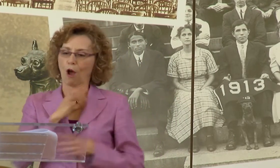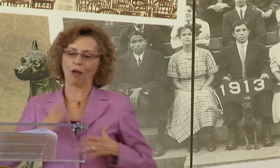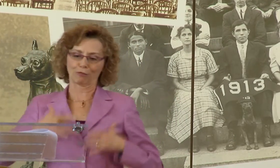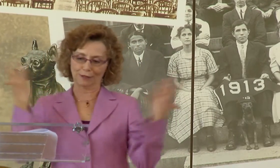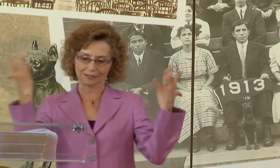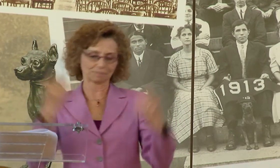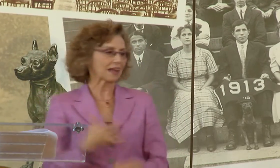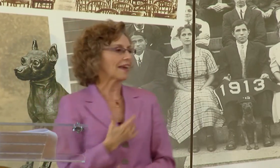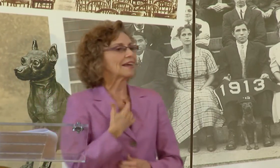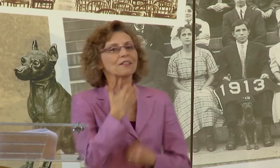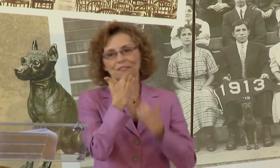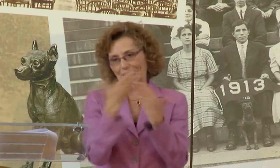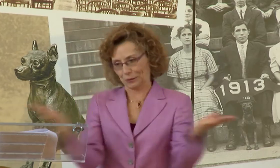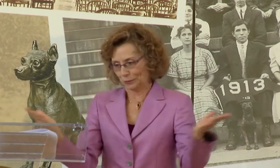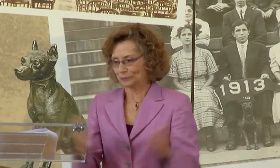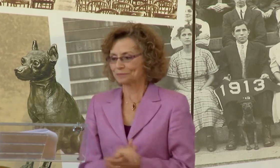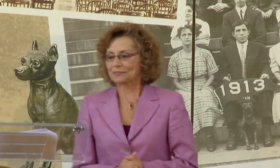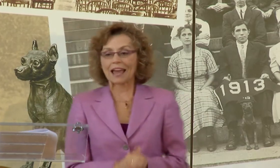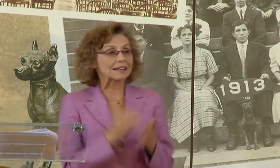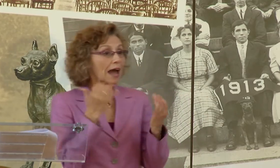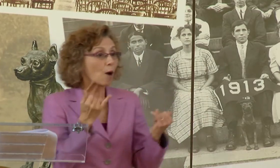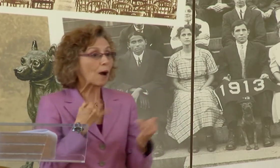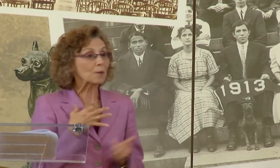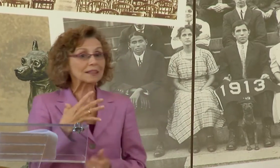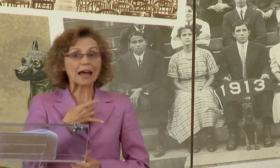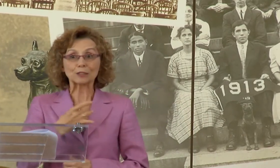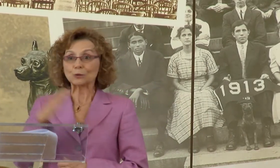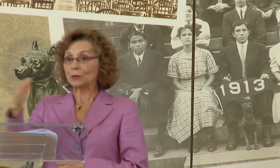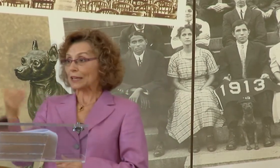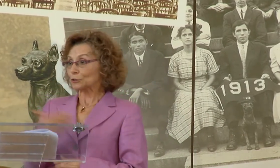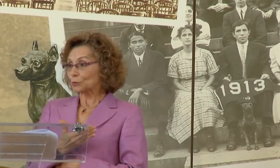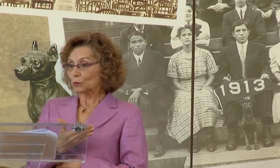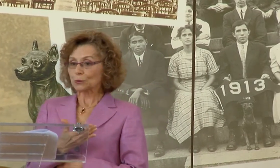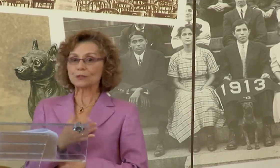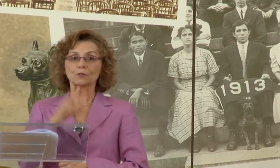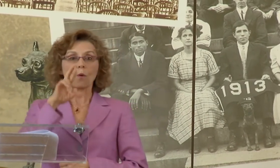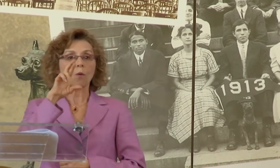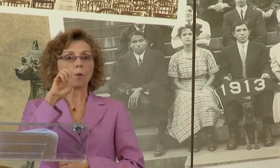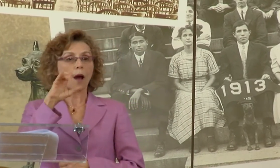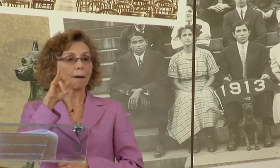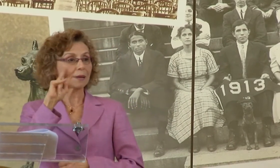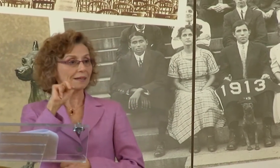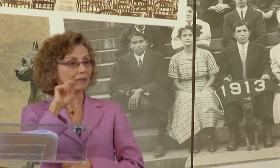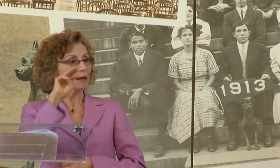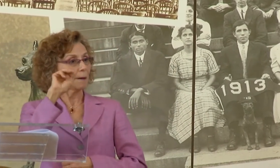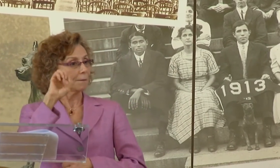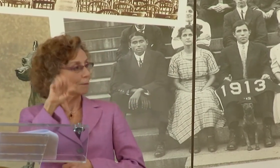STEP TOWARDS THE GOAL THAT WE ARE ALL VERY MUCH LOOKING FORWARD TO. THANK YOU VERY MUCH AND WITH THIS I WOULD LIKE TO INTRODUCE